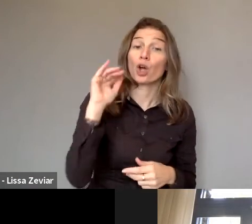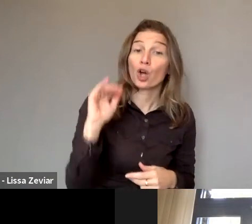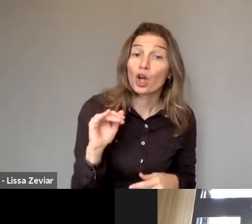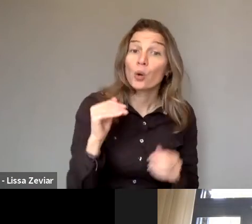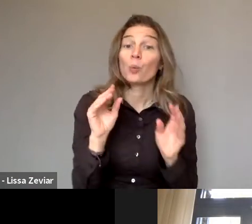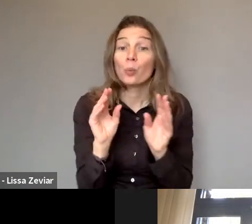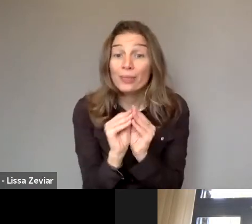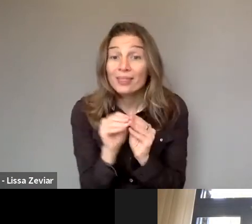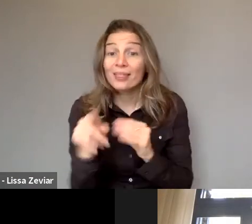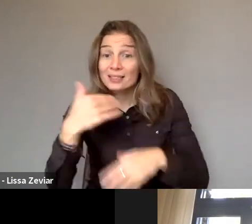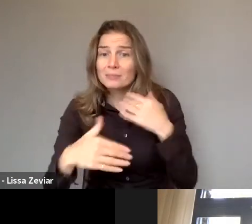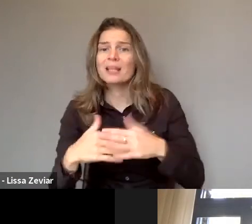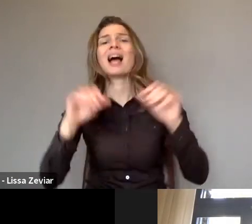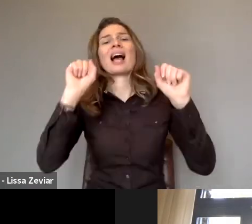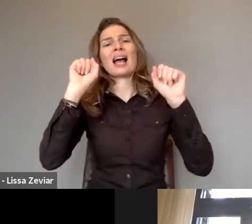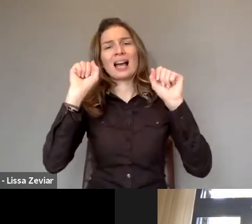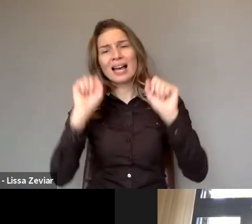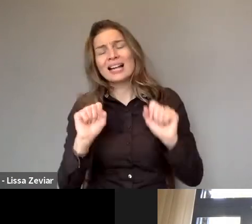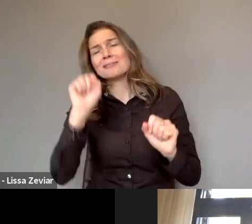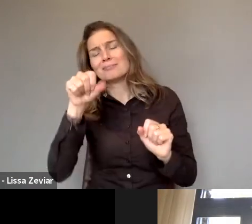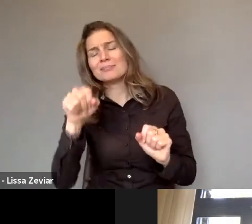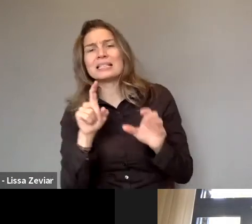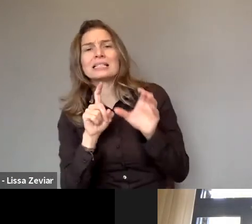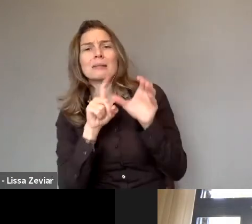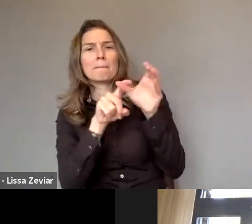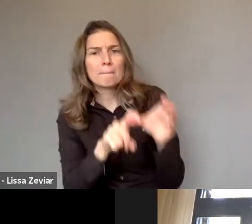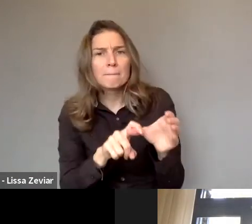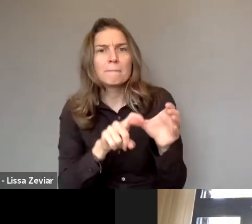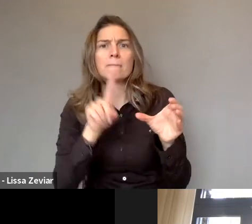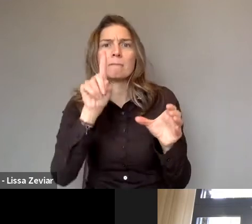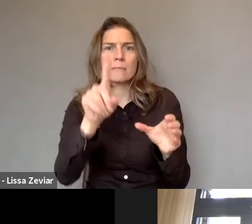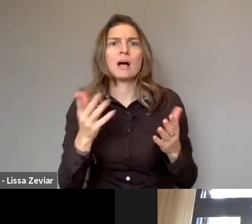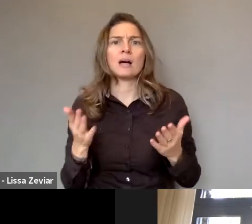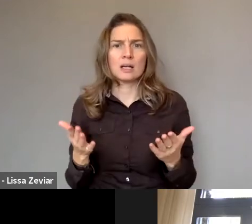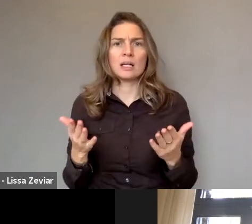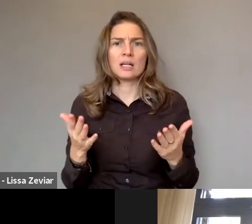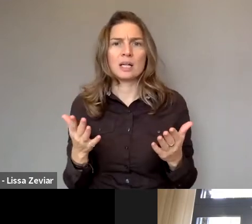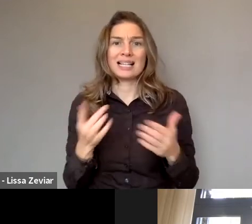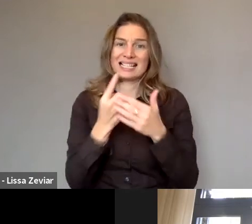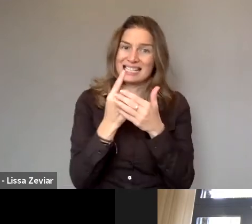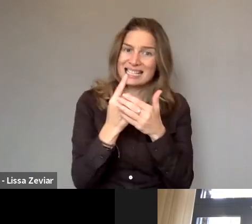dependent and that with the pandemic, we saw that keeping that independence was a challenge